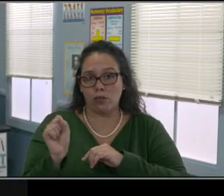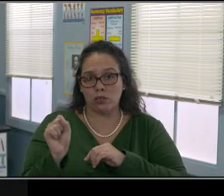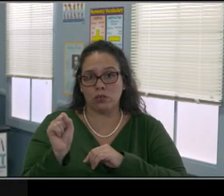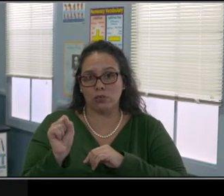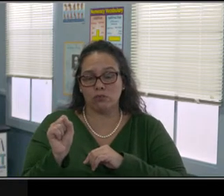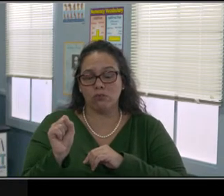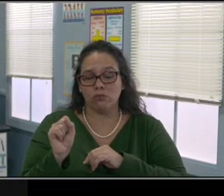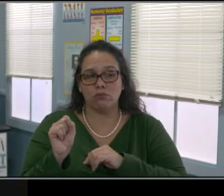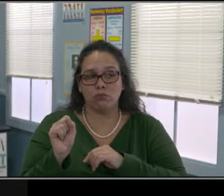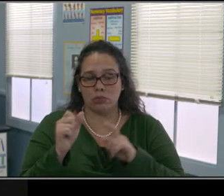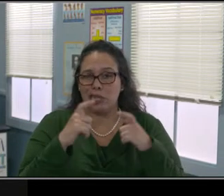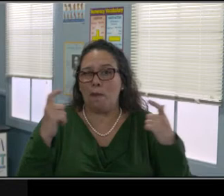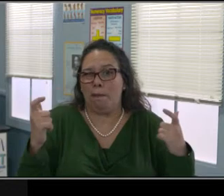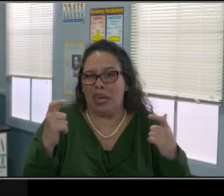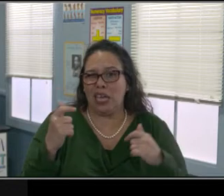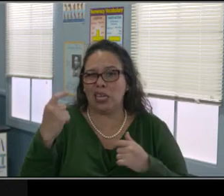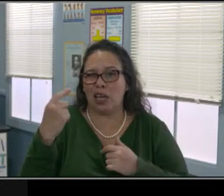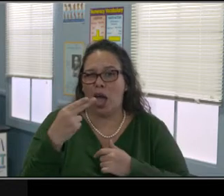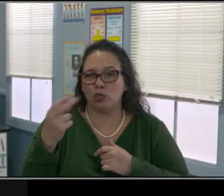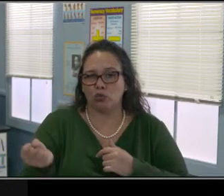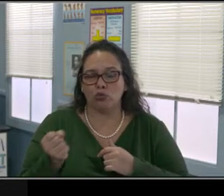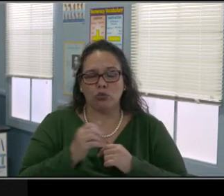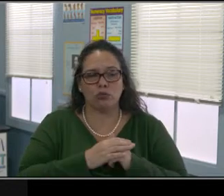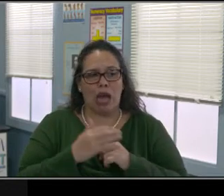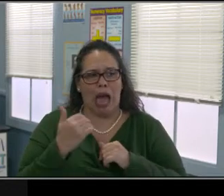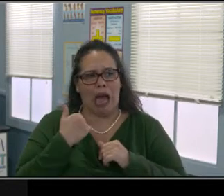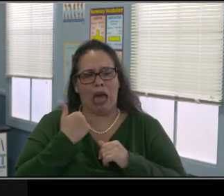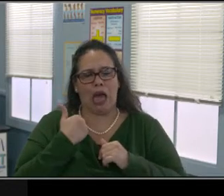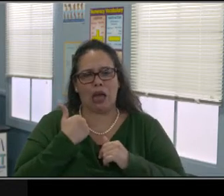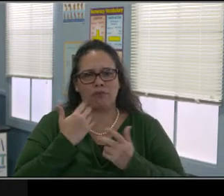So it fits your school of residence, you do have preference to go there.